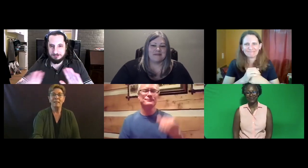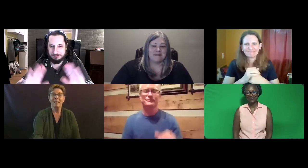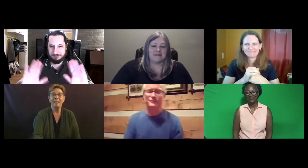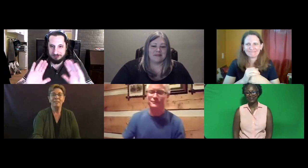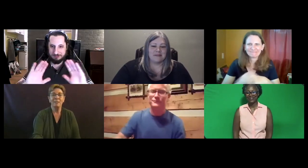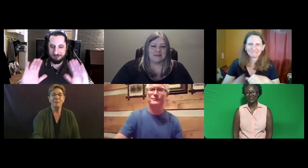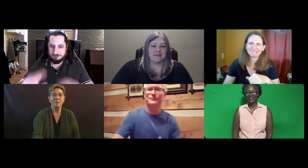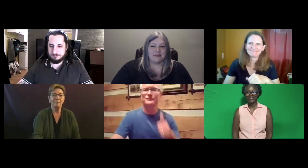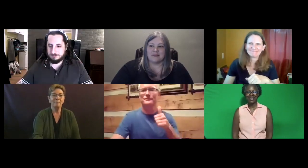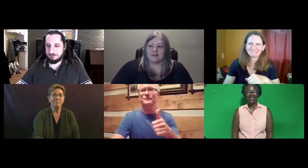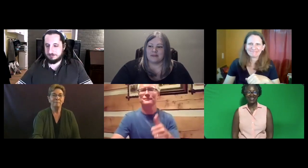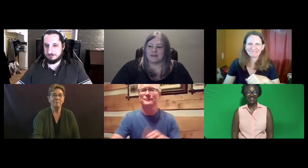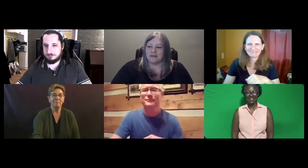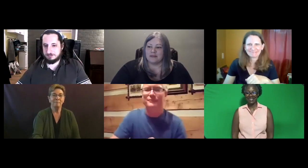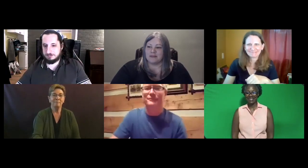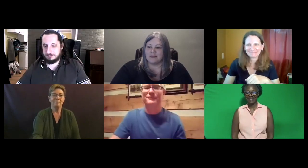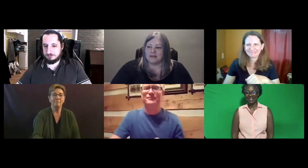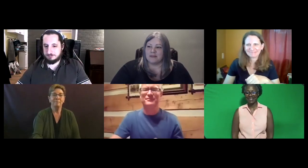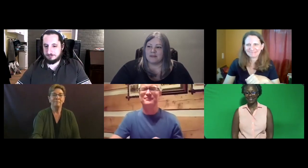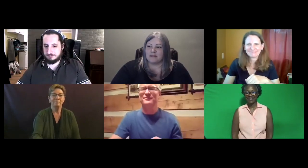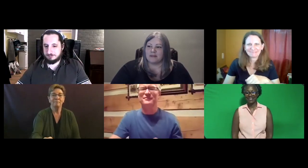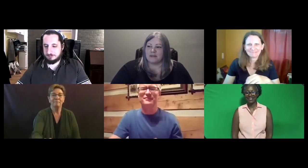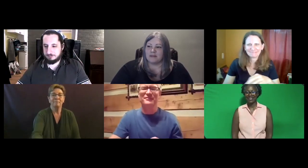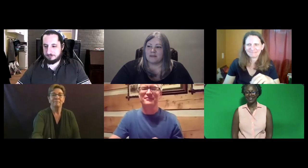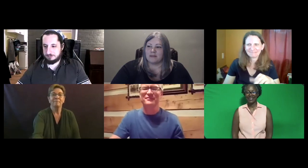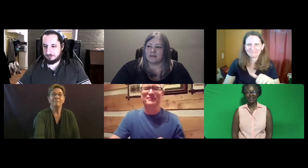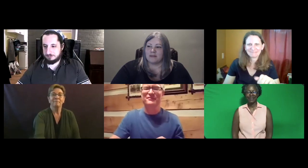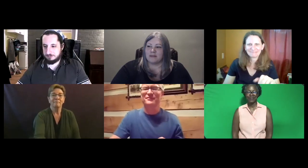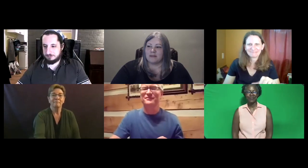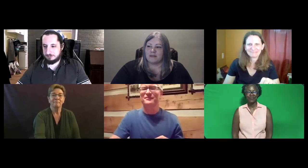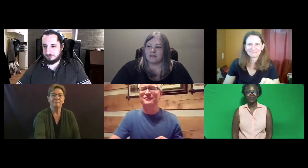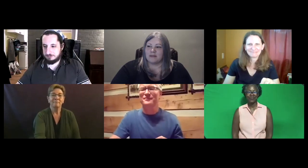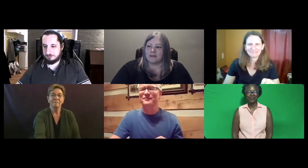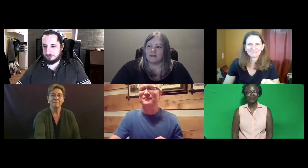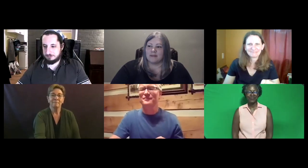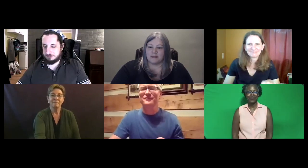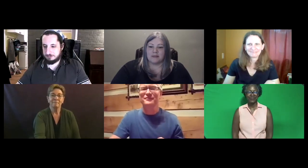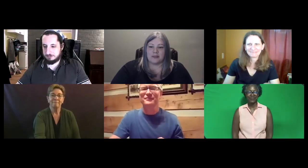Appreciate it. Bye everyone.